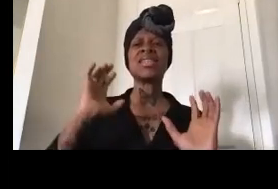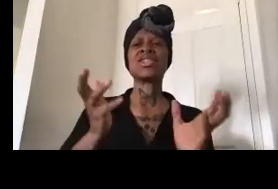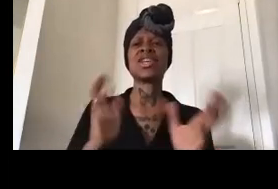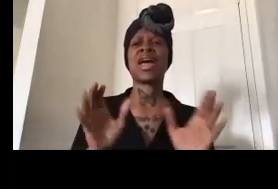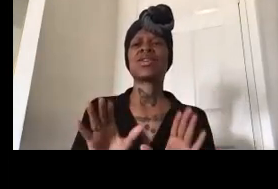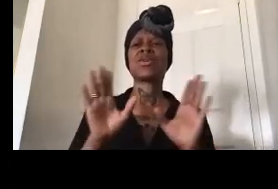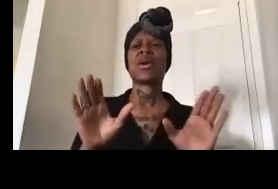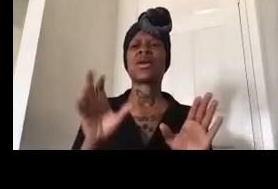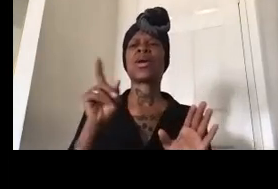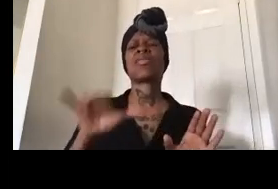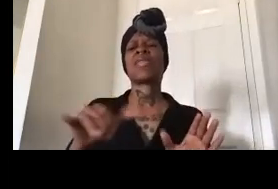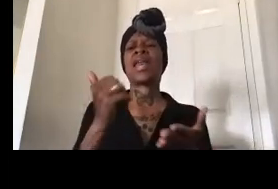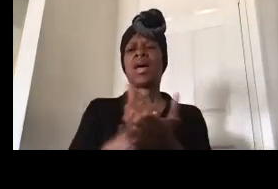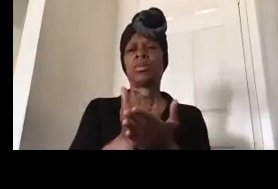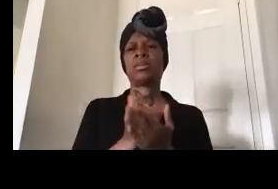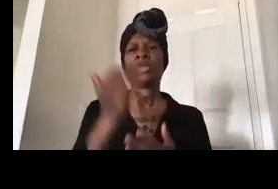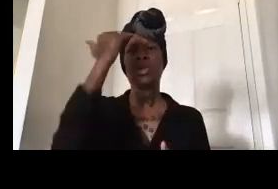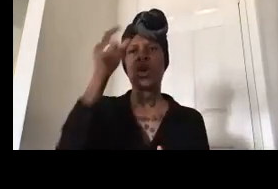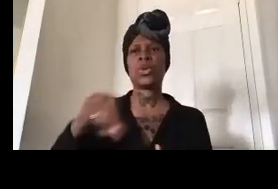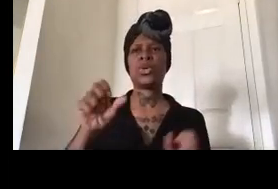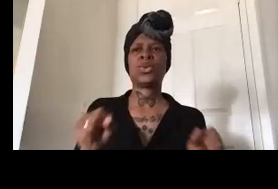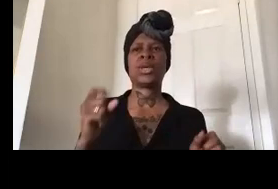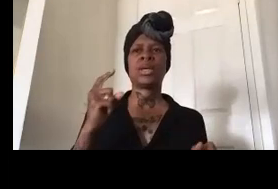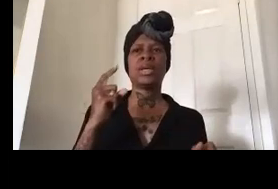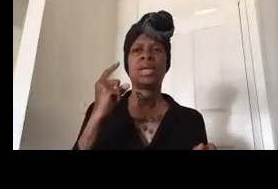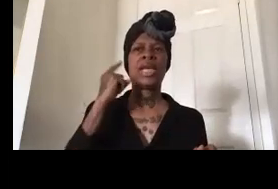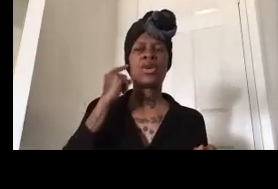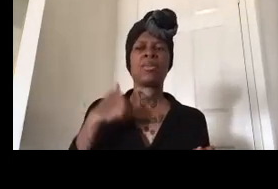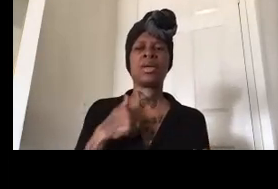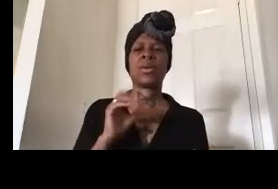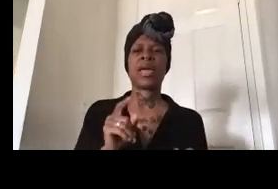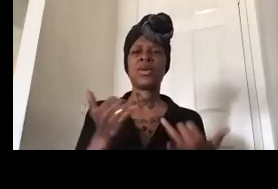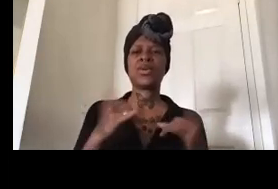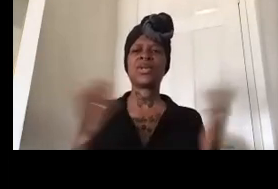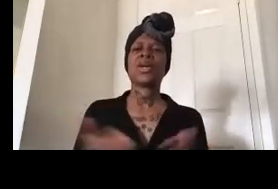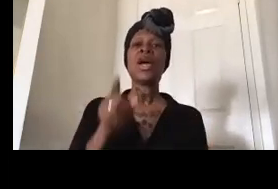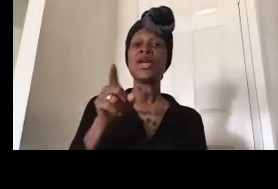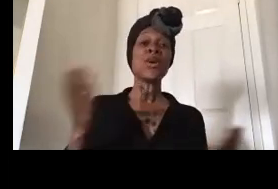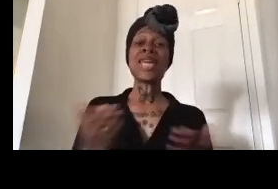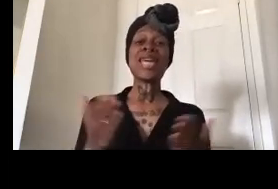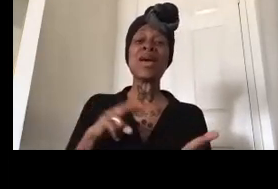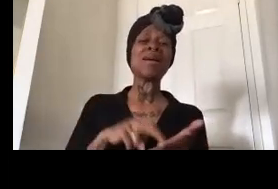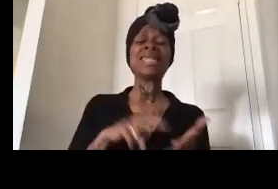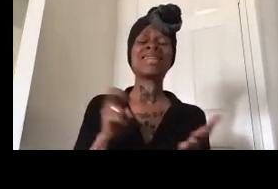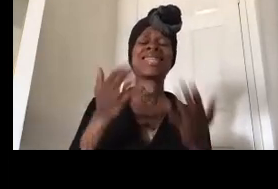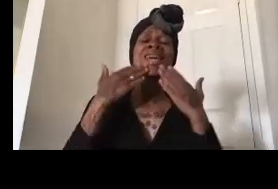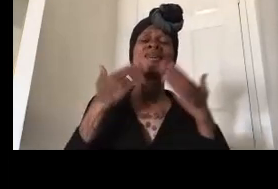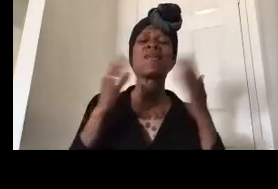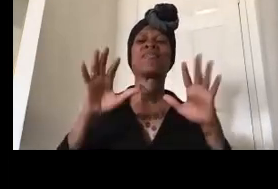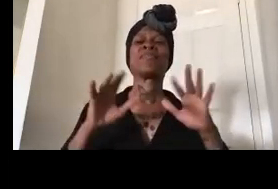helpful then i know and i know that you're still there you're here yes thank you um you're here and listening that's